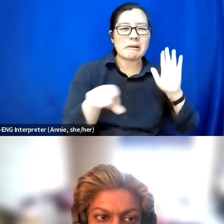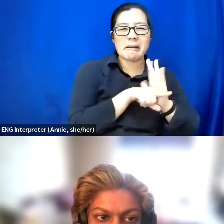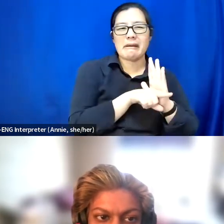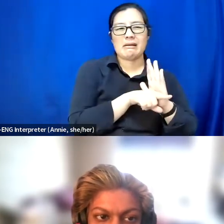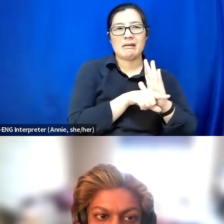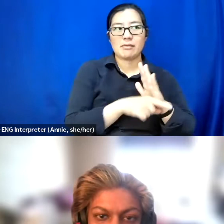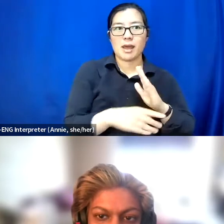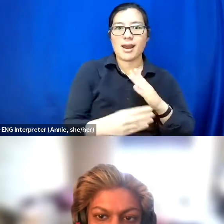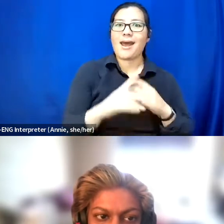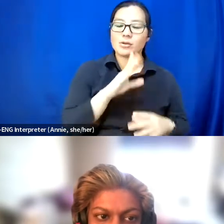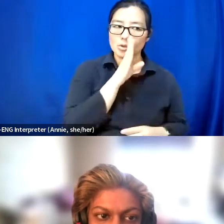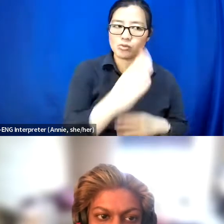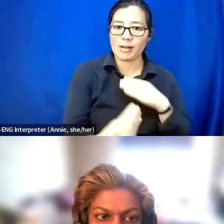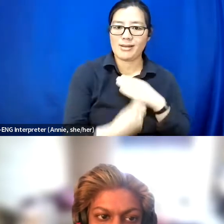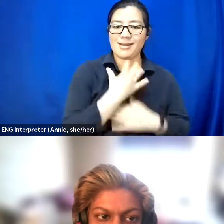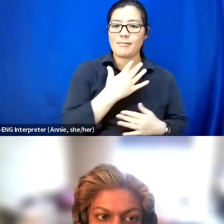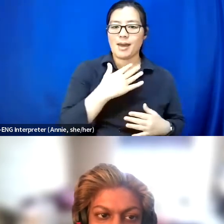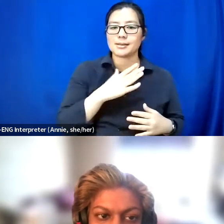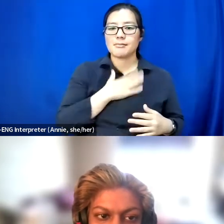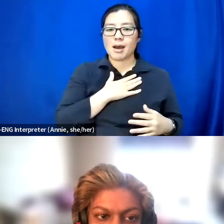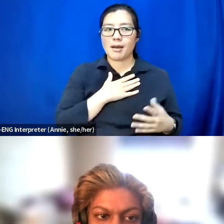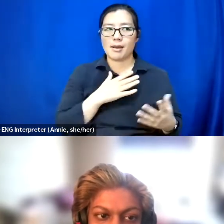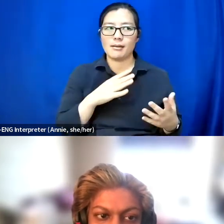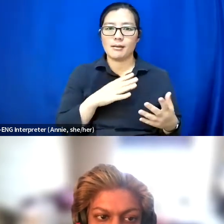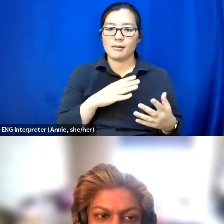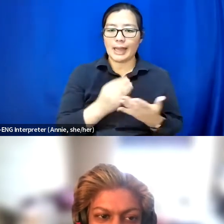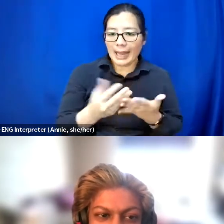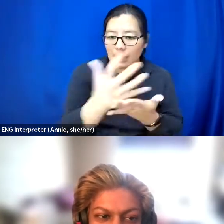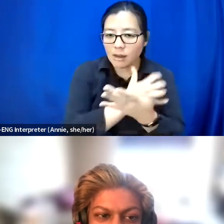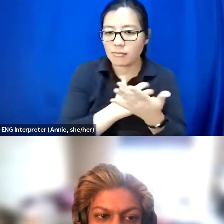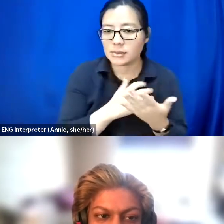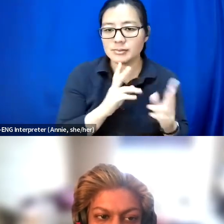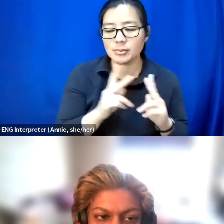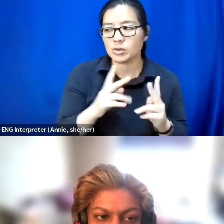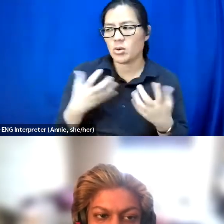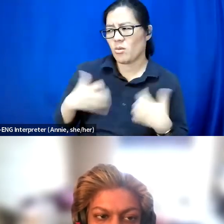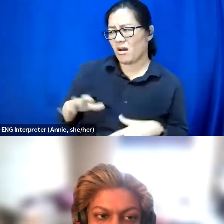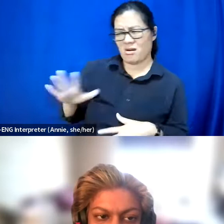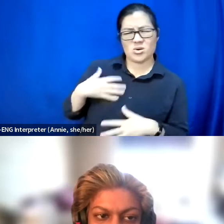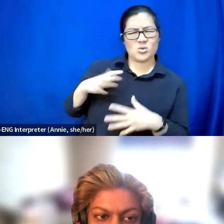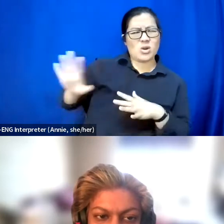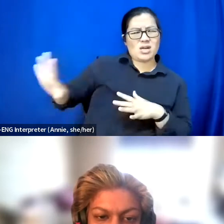because brands don't want to work with somebody that's talking "negatively" quote about their experience.